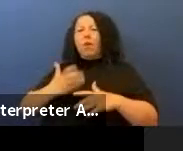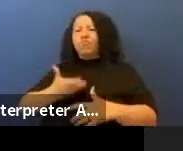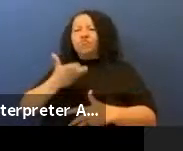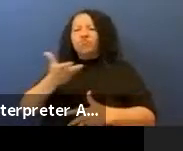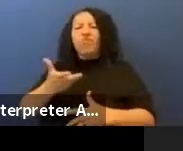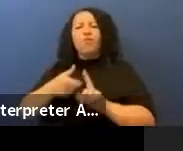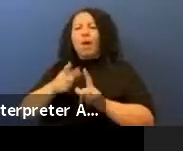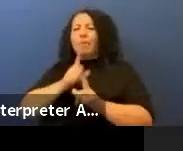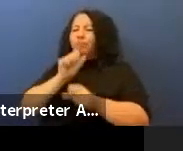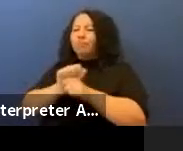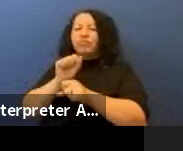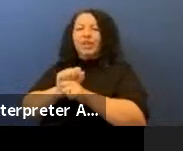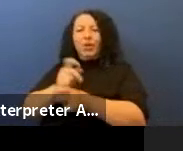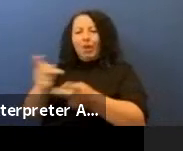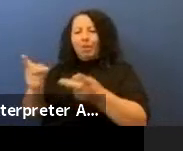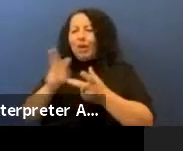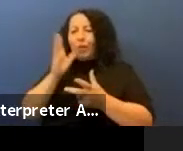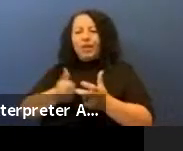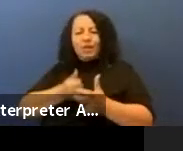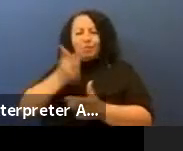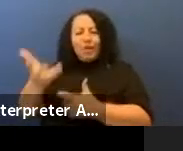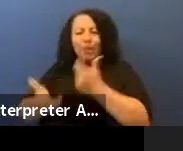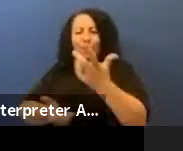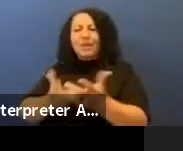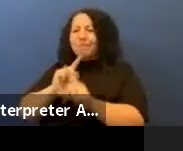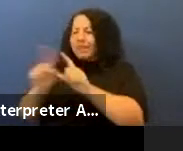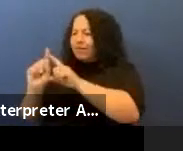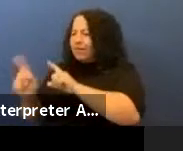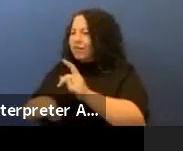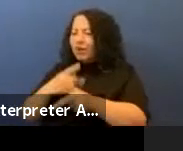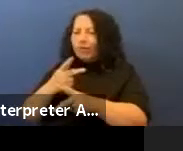will be expressed in many many different forms and we're going to